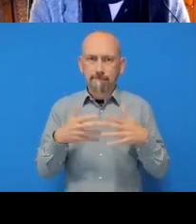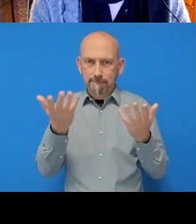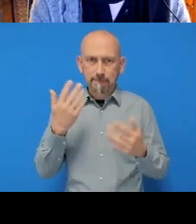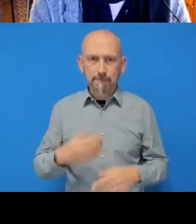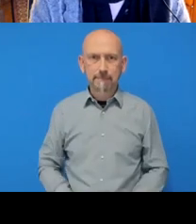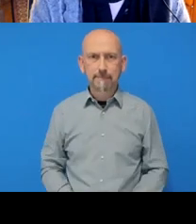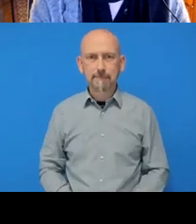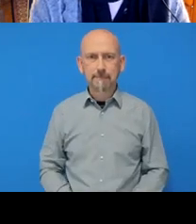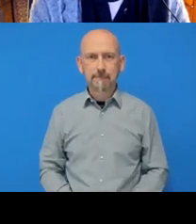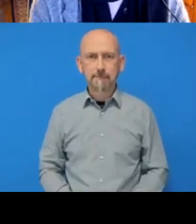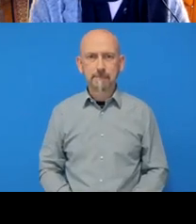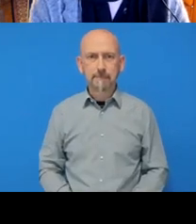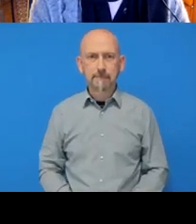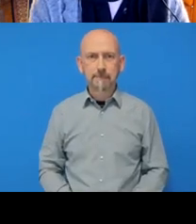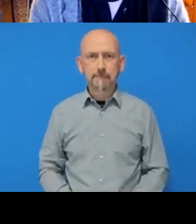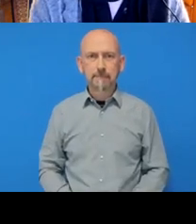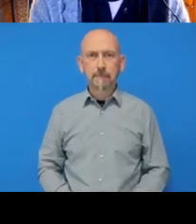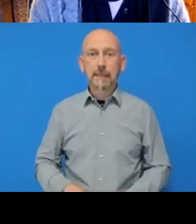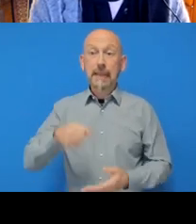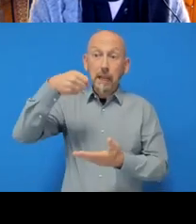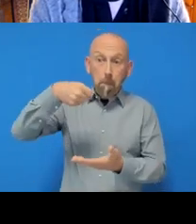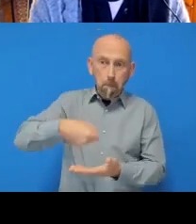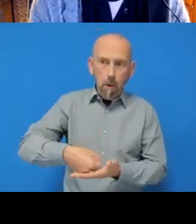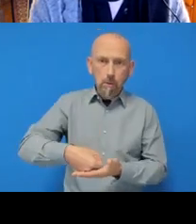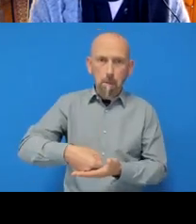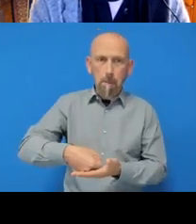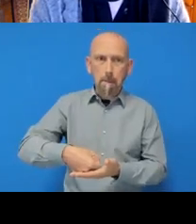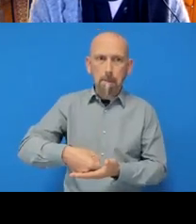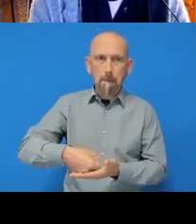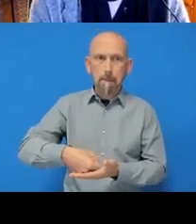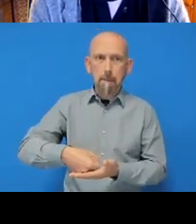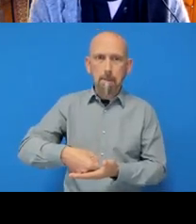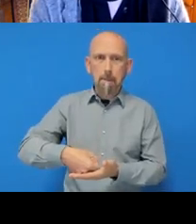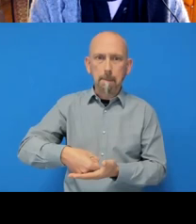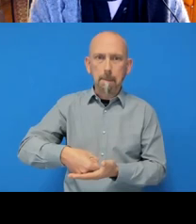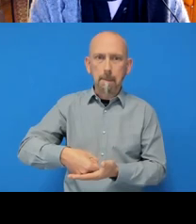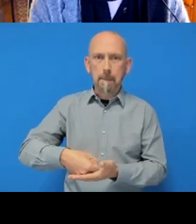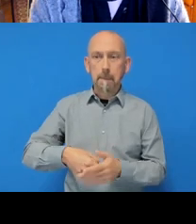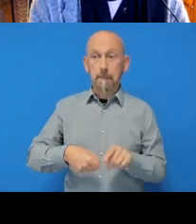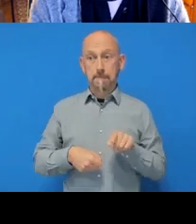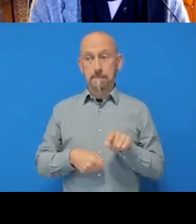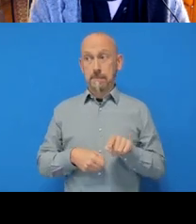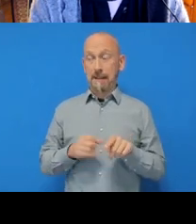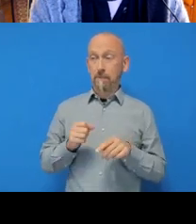And then I scroll down here to the bottom and click on ‘Commit changes’. But before I do that,